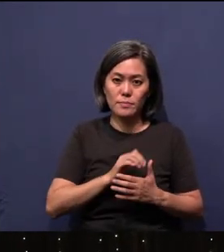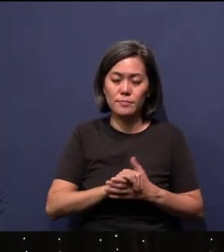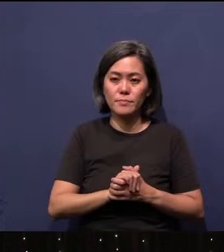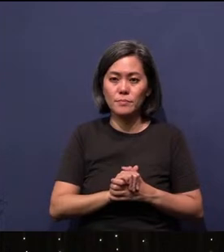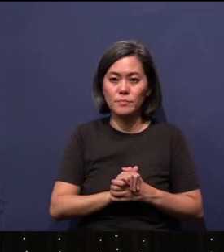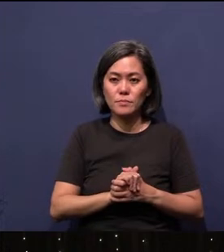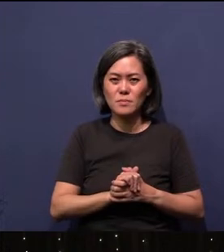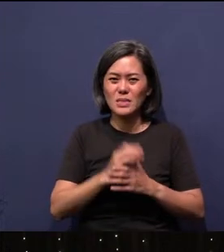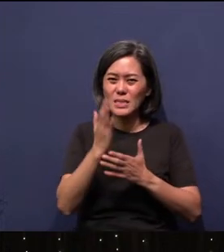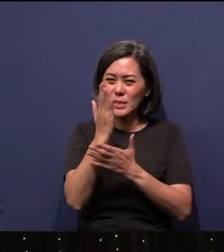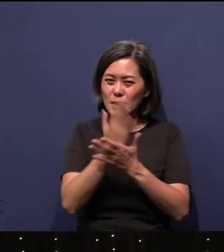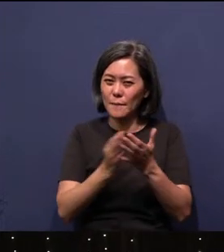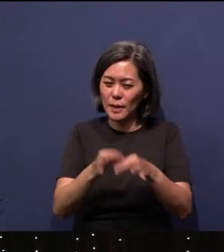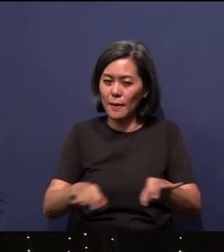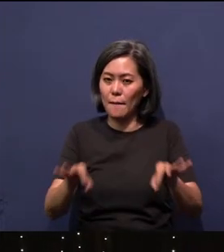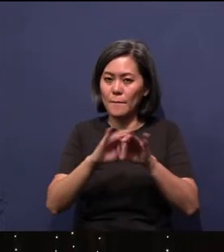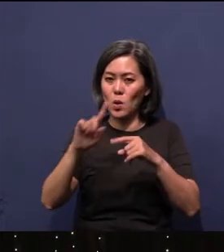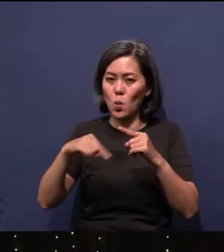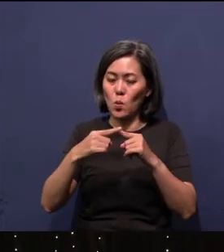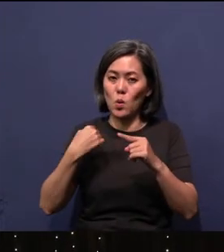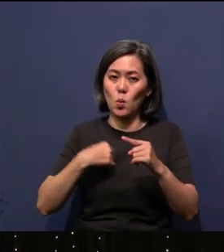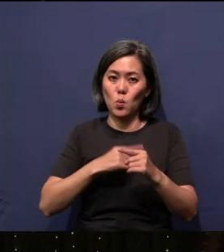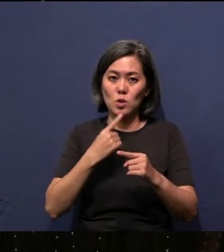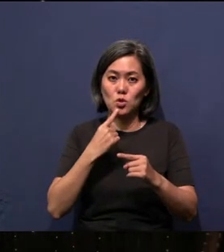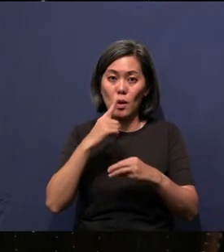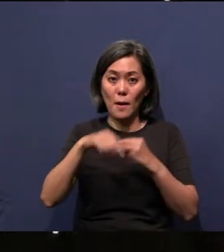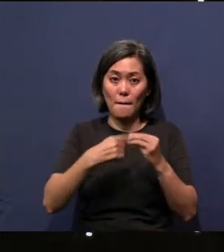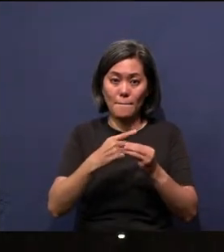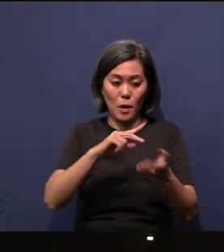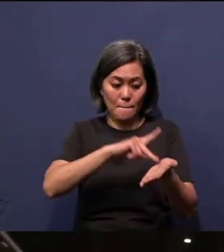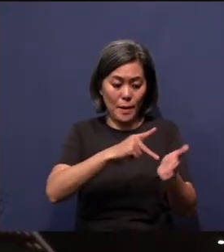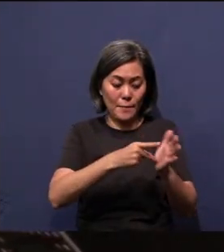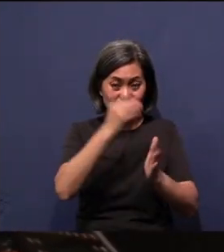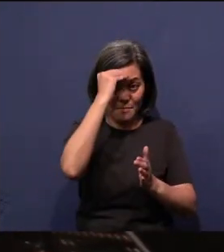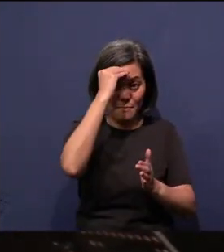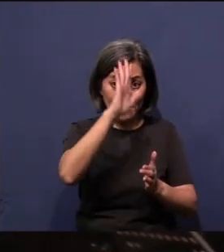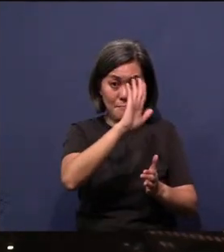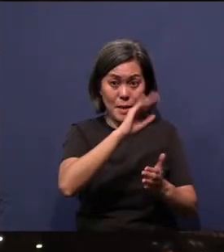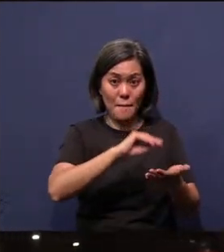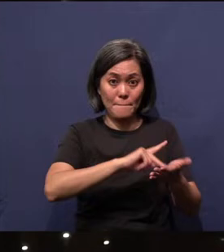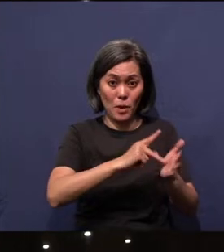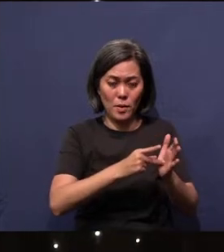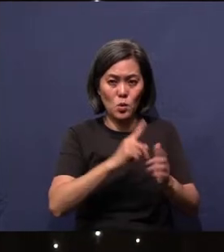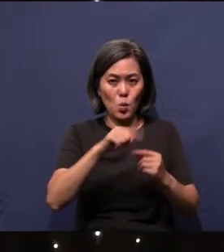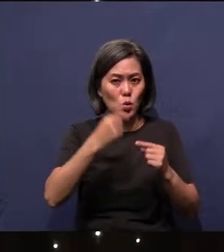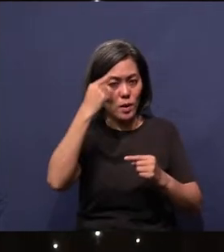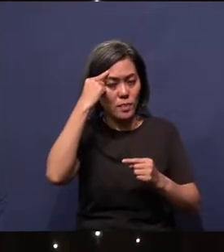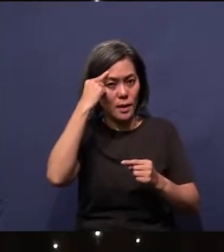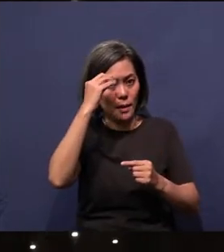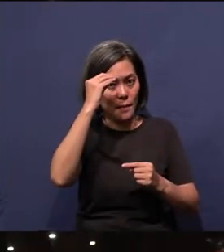There's something very important when we talk about the purpose of man. When you think about the purpose of man, what is the purpose of man?